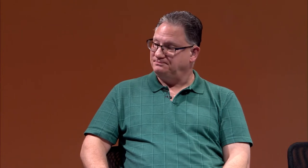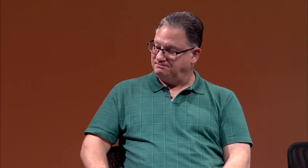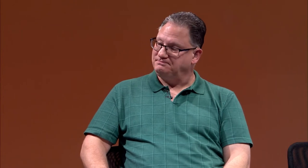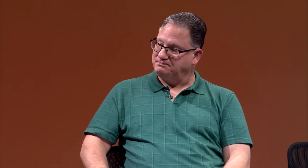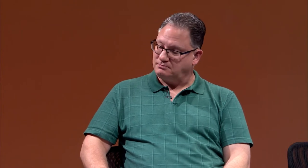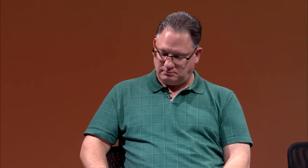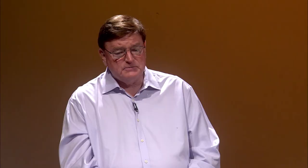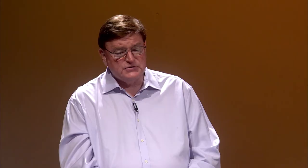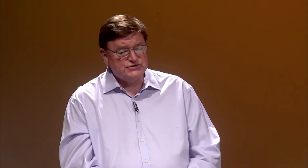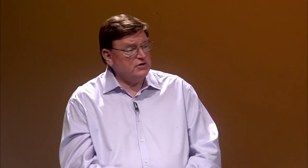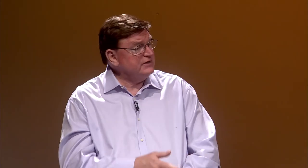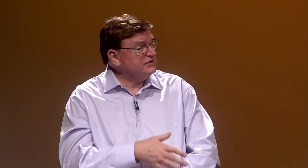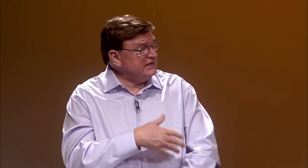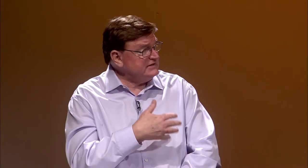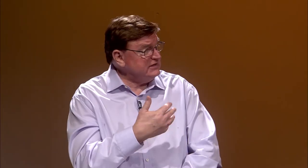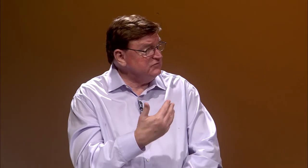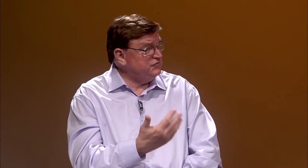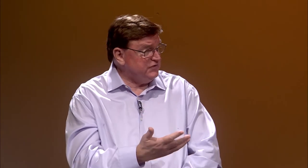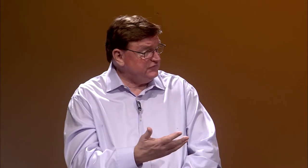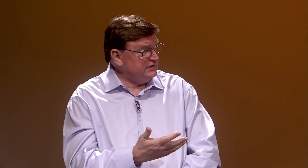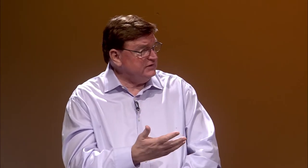And starting in the 1950s and 60s,